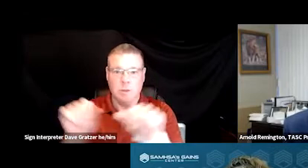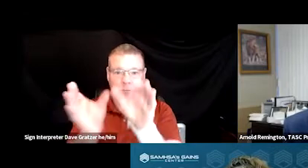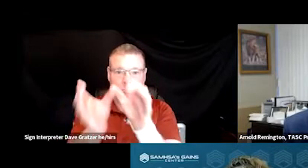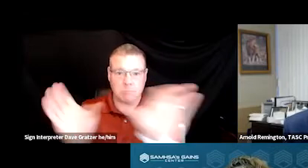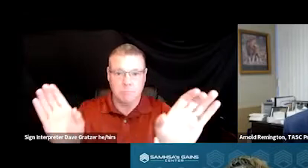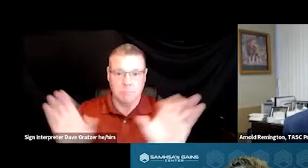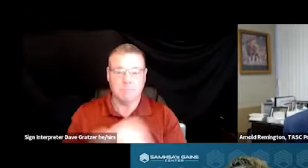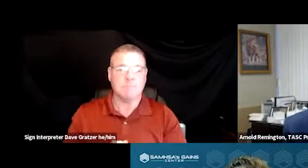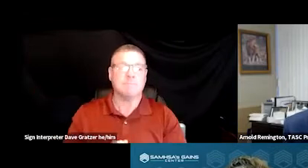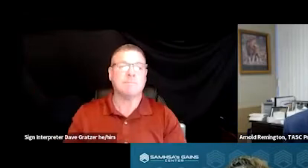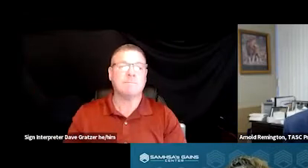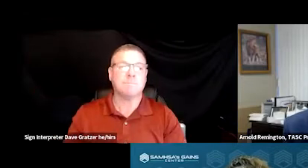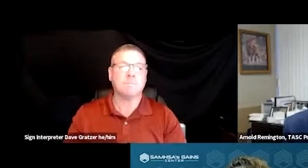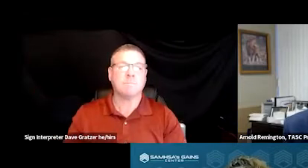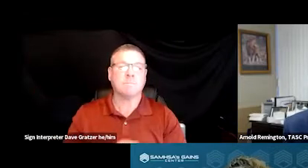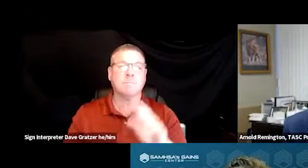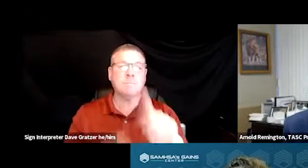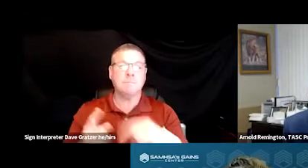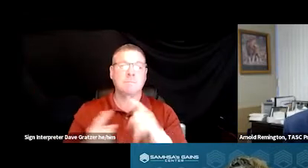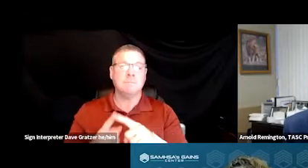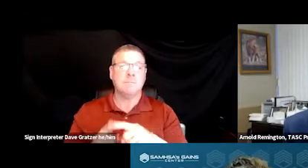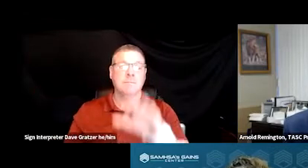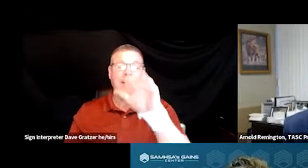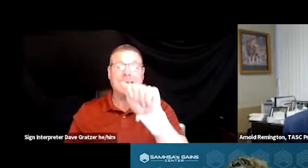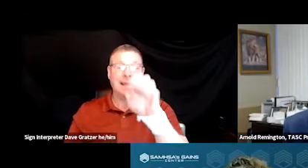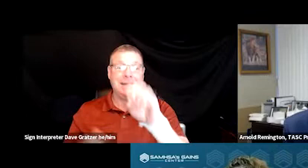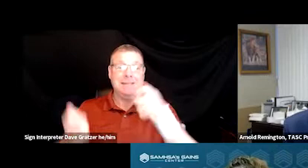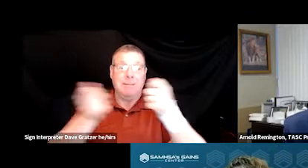And then I have, oversee our Case Management program,